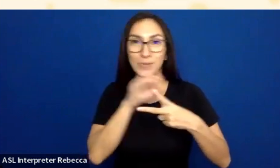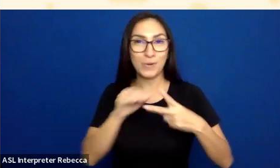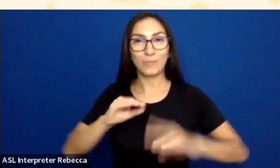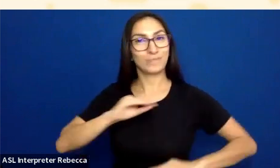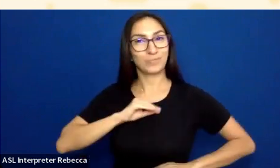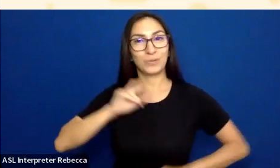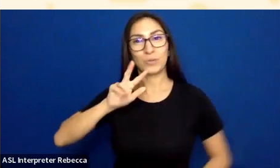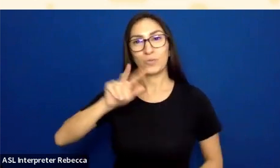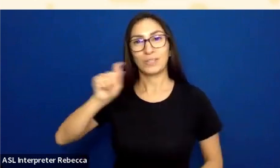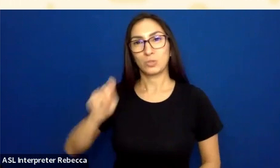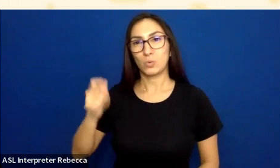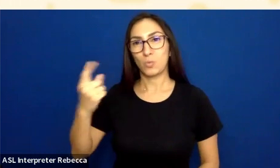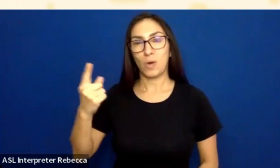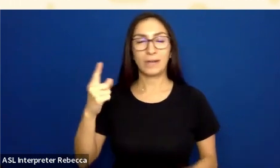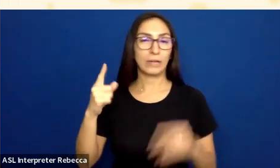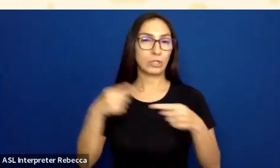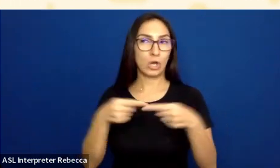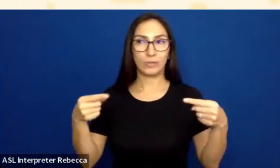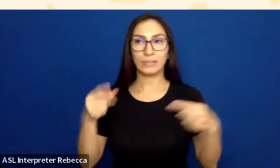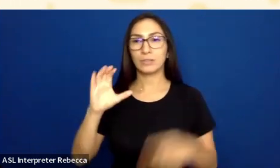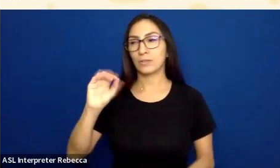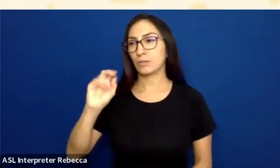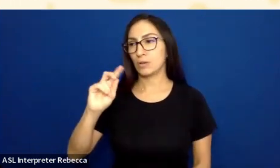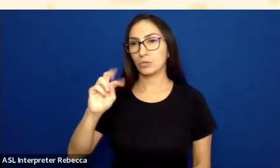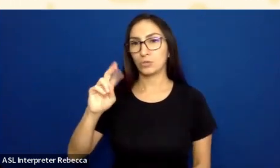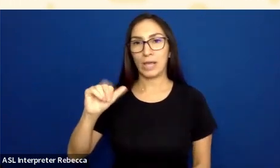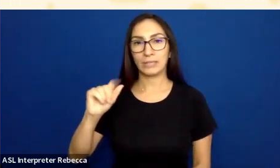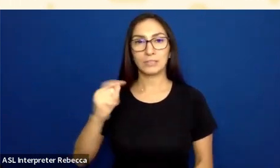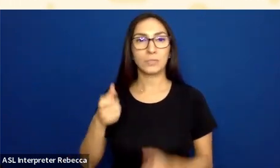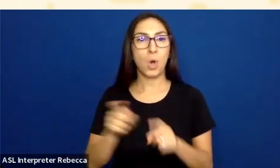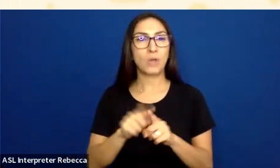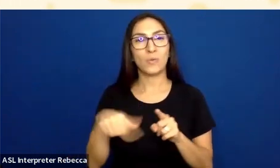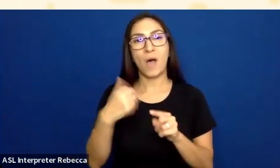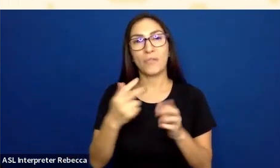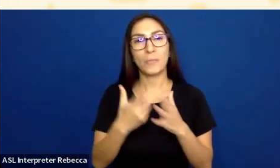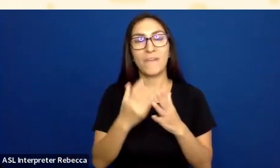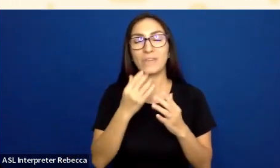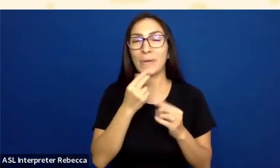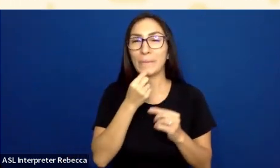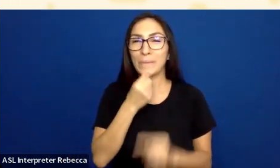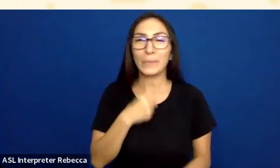Another thing that would fail is a very narrow border. So if I have just got like a one or under a two pixel, say outline